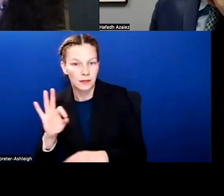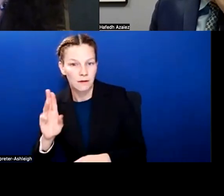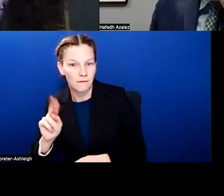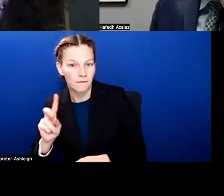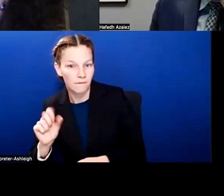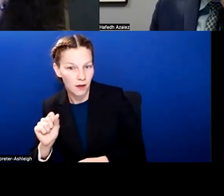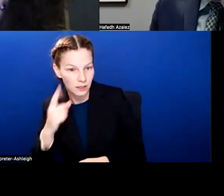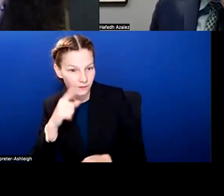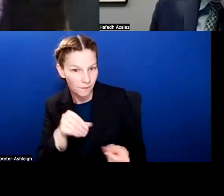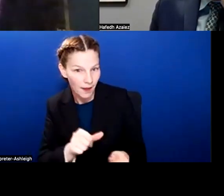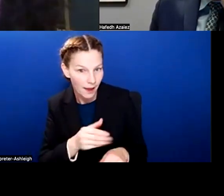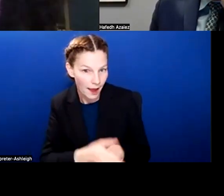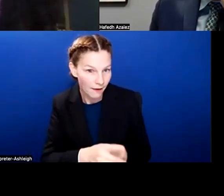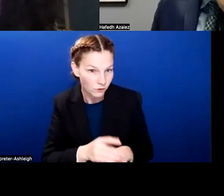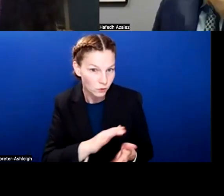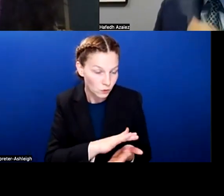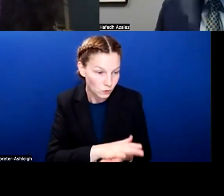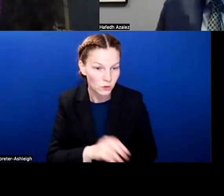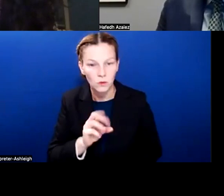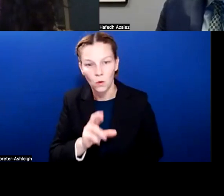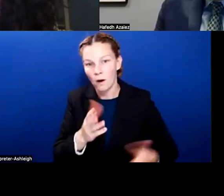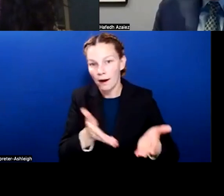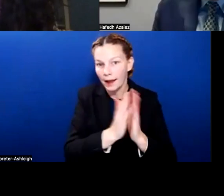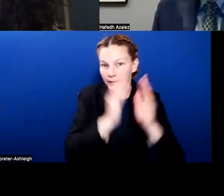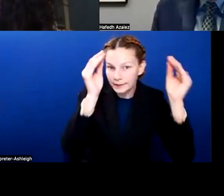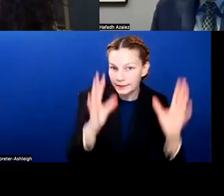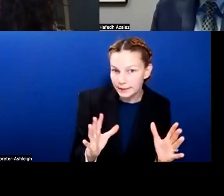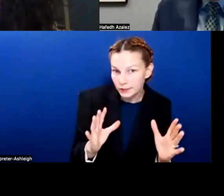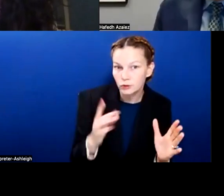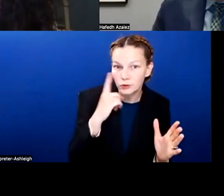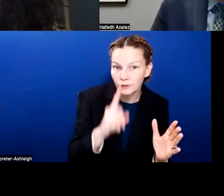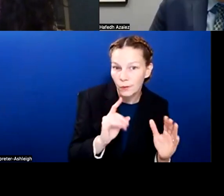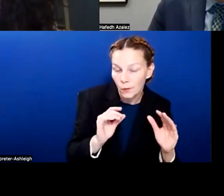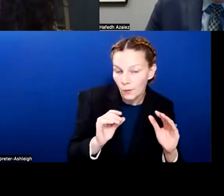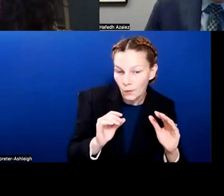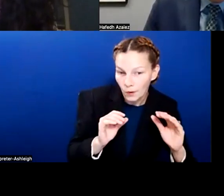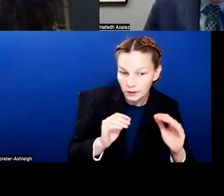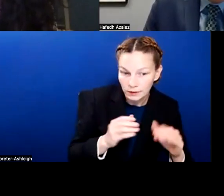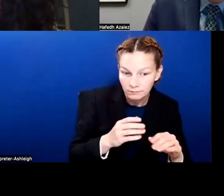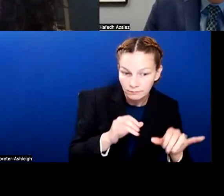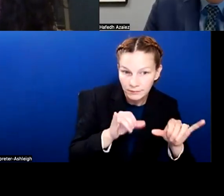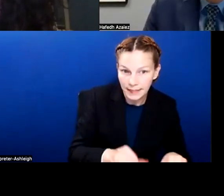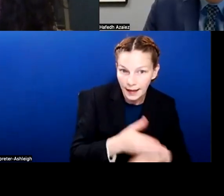to pick up that lift as well. And again, it just speaks to the flexibility that we try to create for our principals